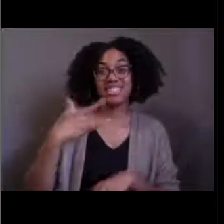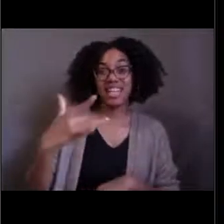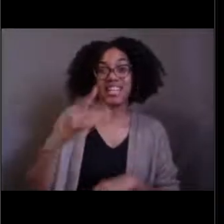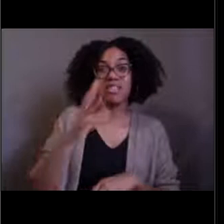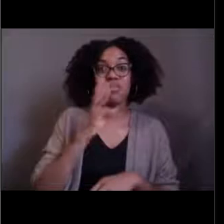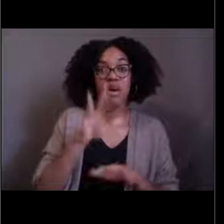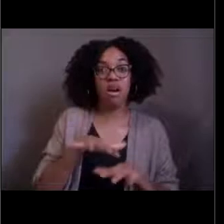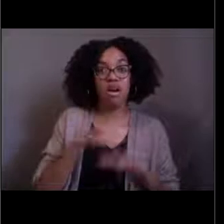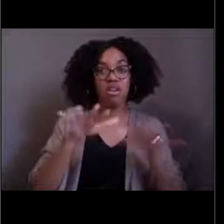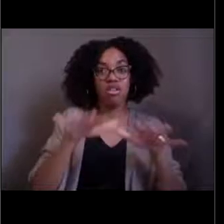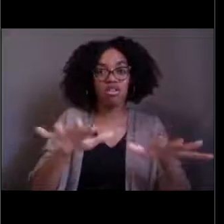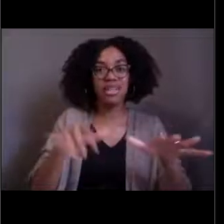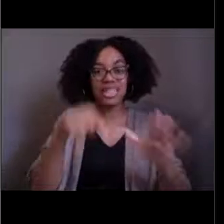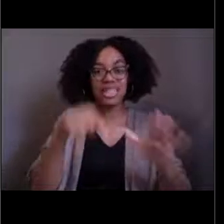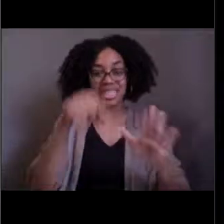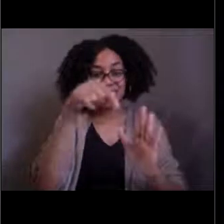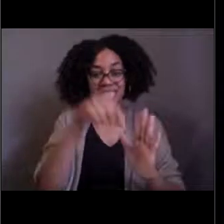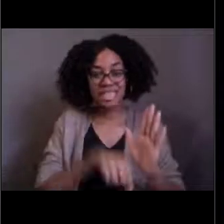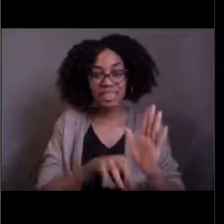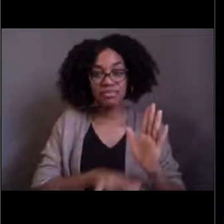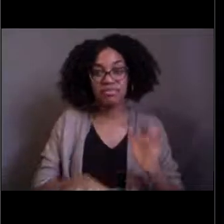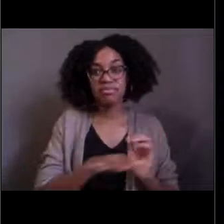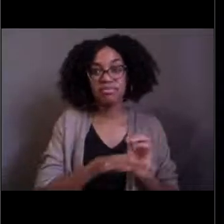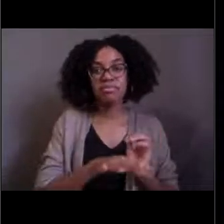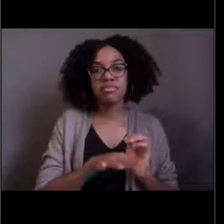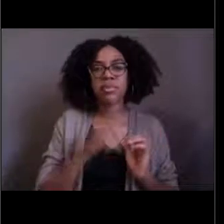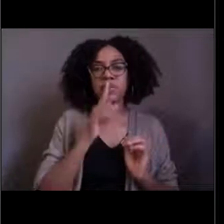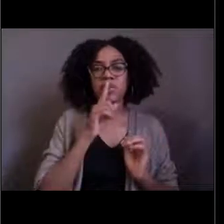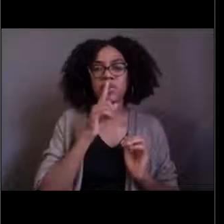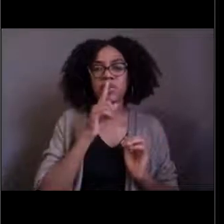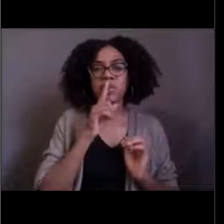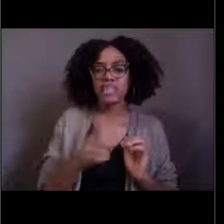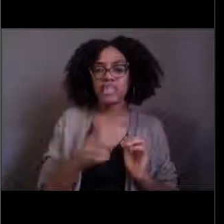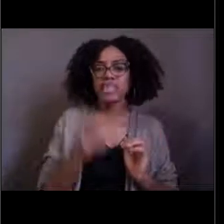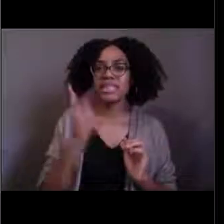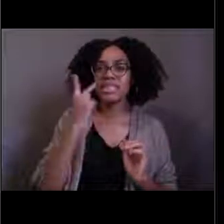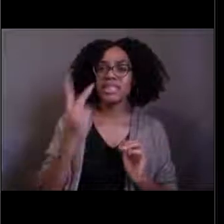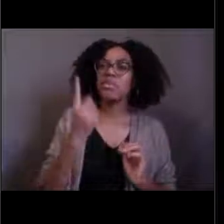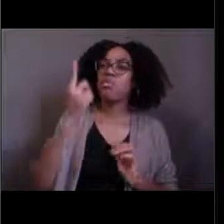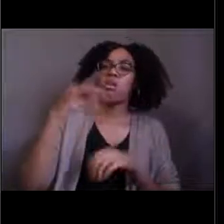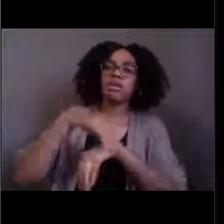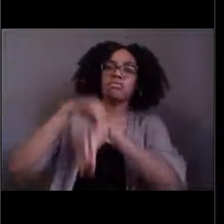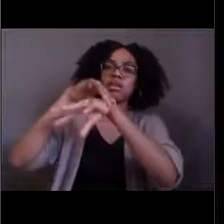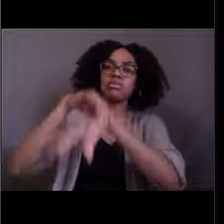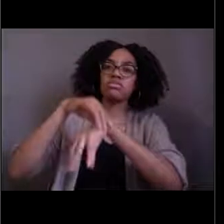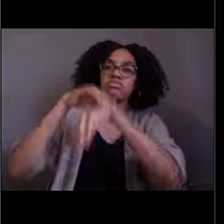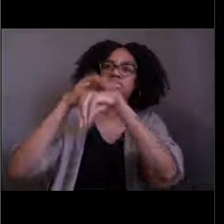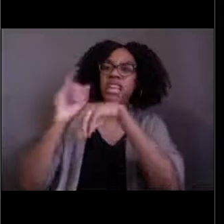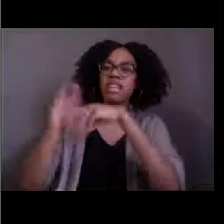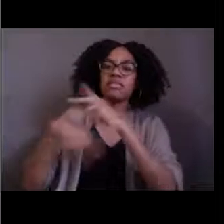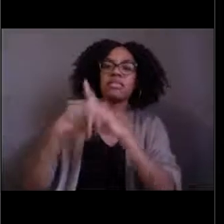and we don't, when we're really deep like this one was, we don't see this type of octopus. So that was really cool for scientists